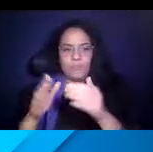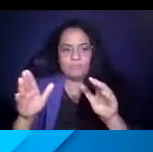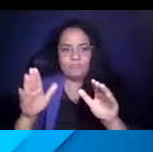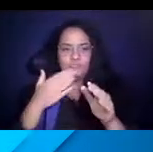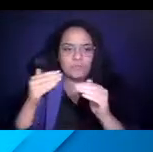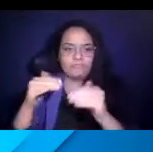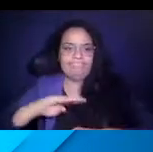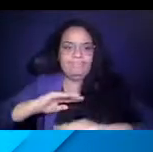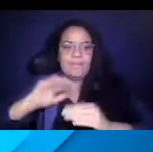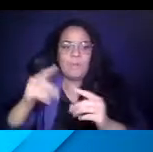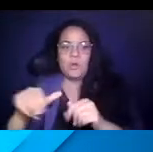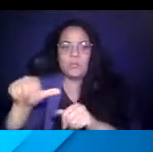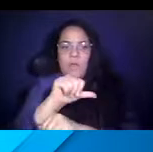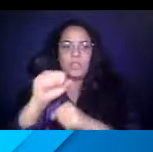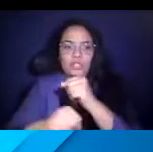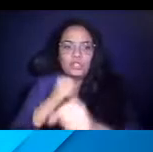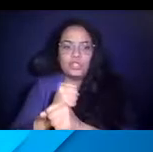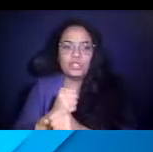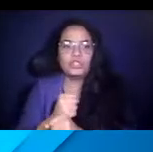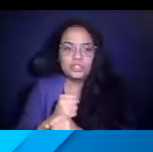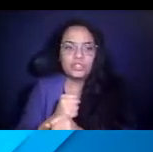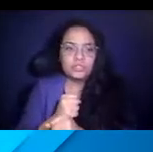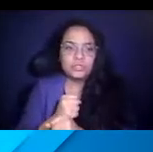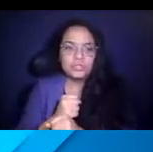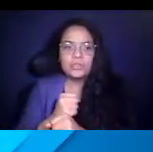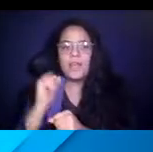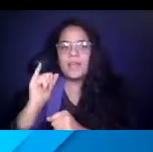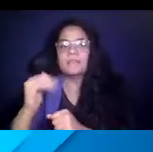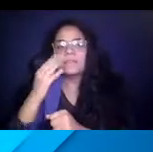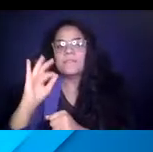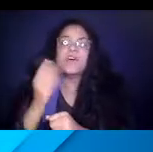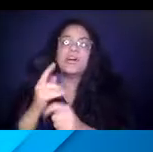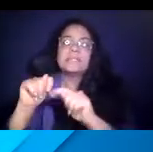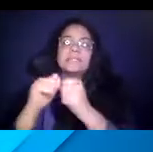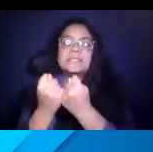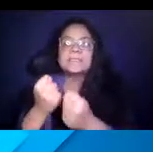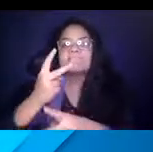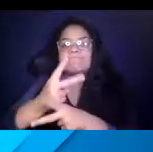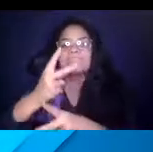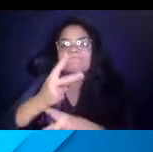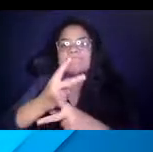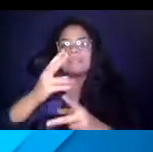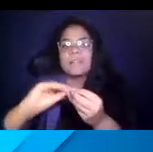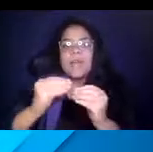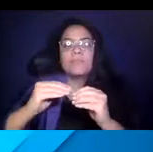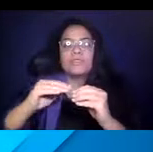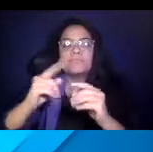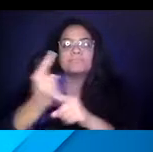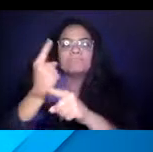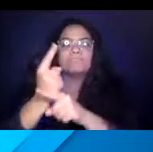14:51:57 itself is really kind of a testament to our team to be able to maintain those kinds of numbers, especially in the areas of safety when